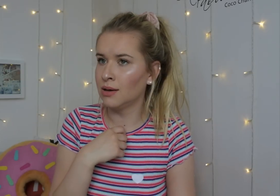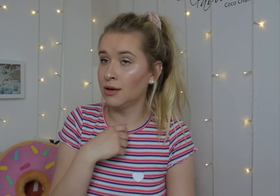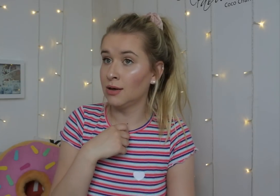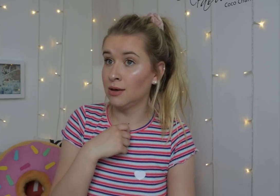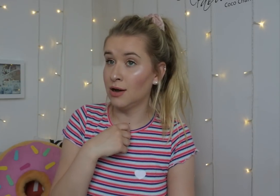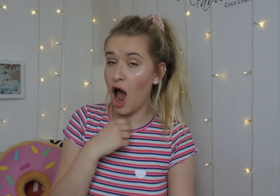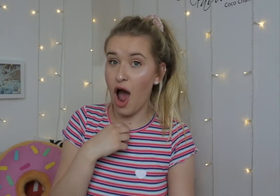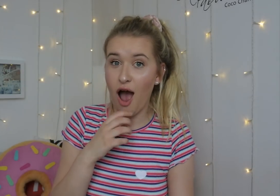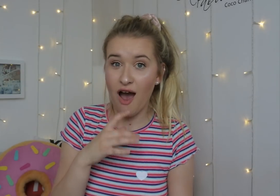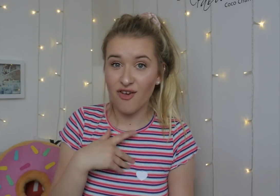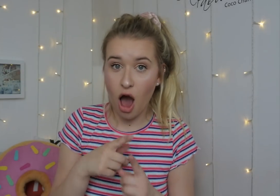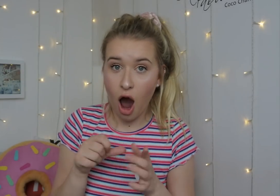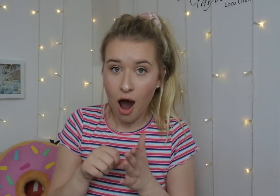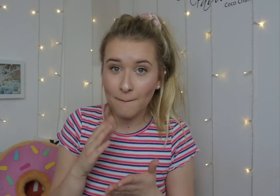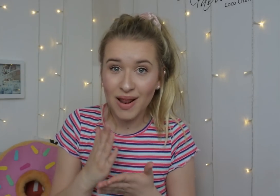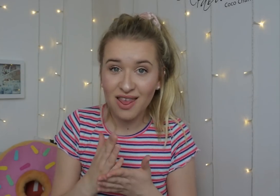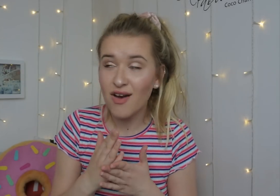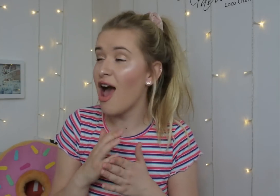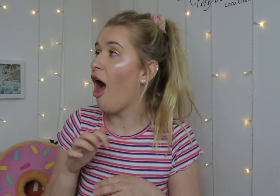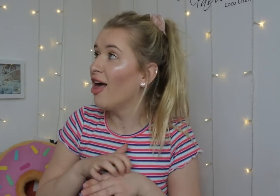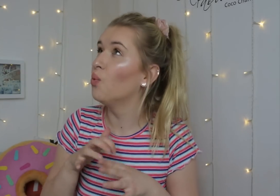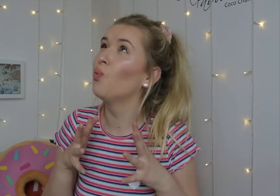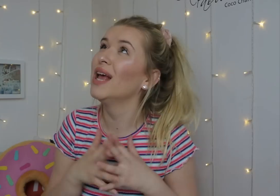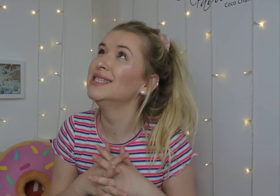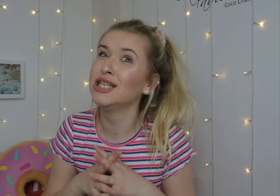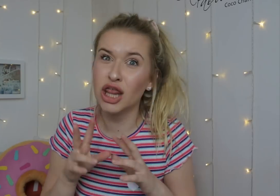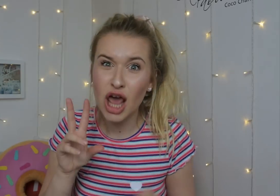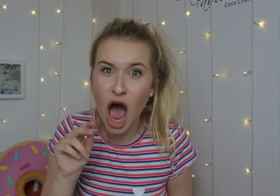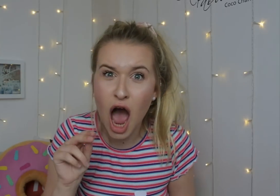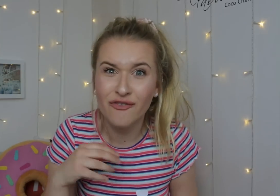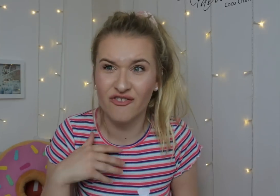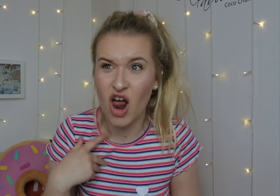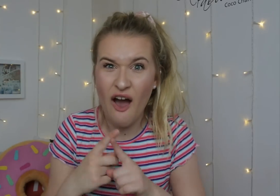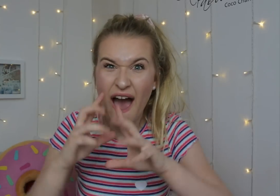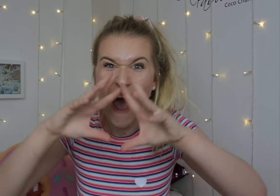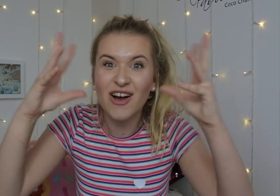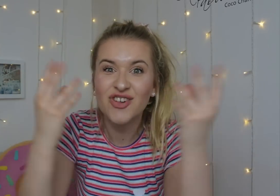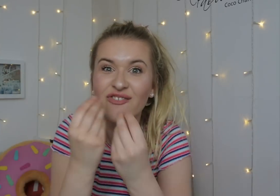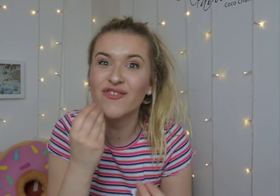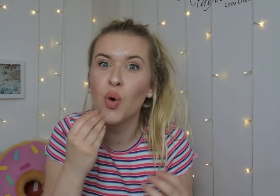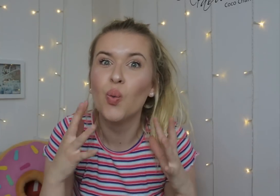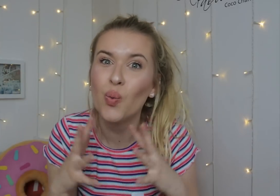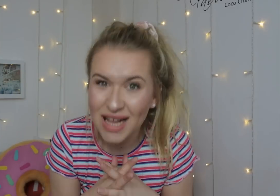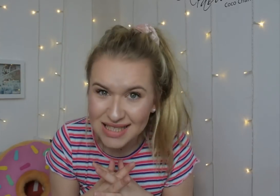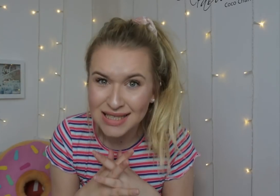It was hard to believe that I have an intolerance to wheat, I was like no way, everything is wheat...